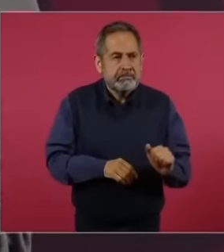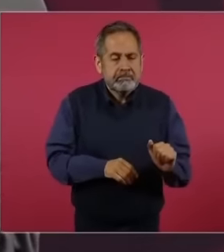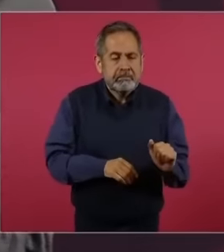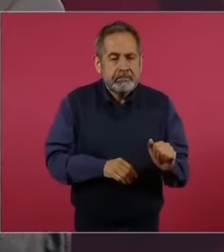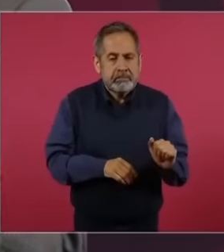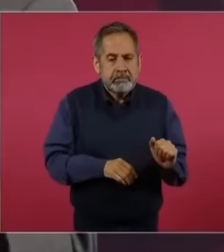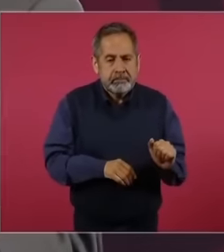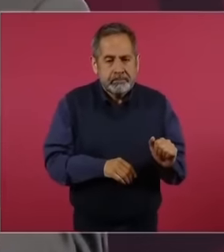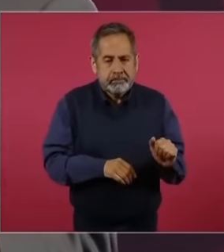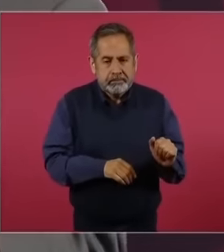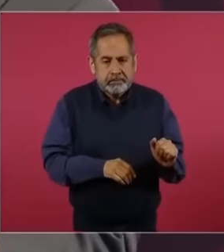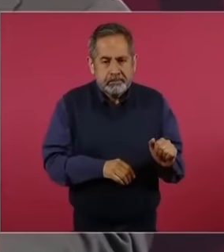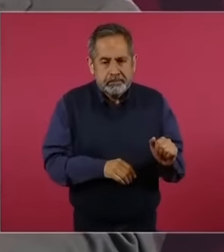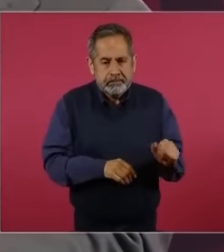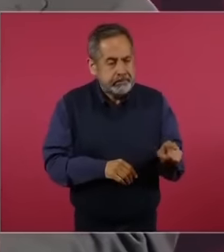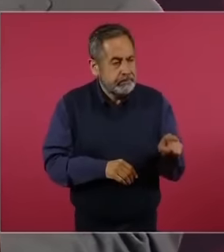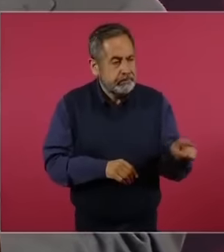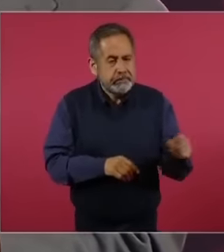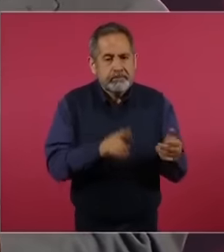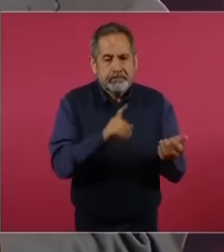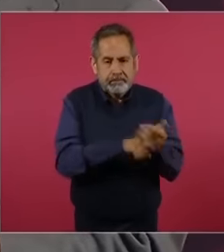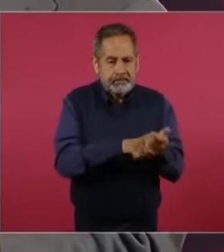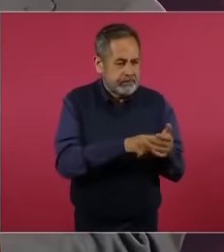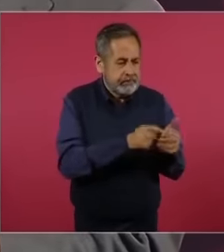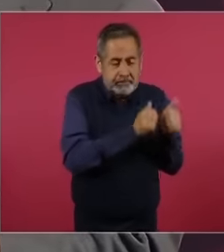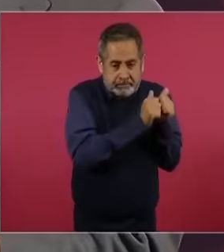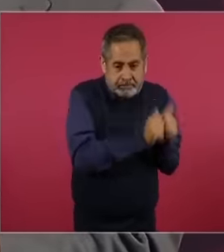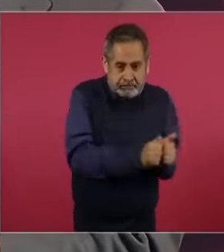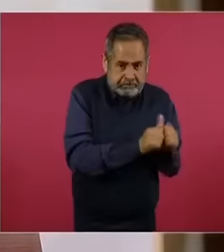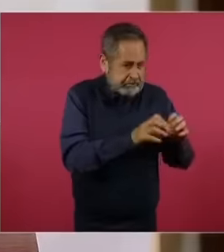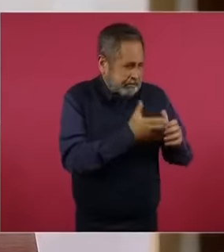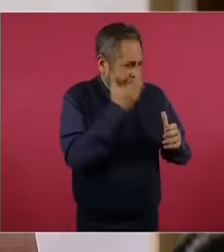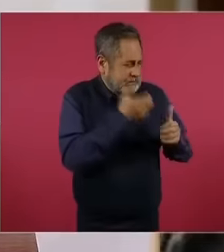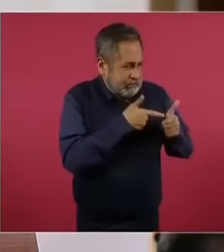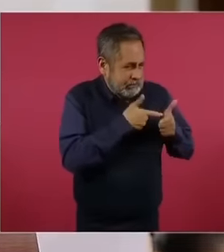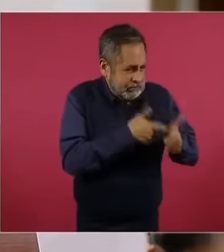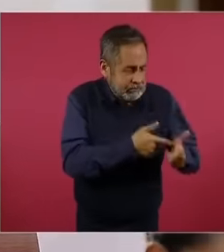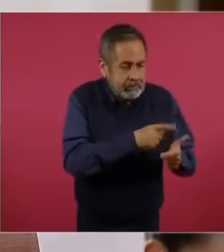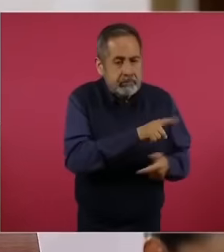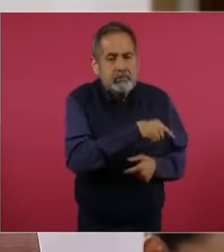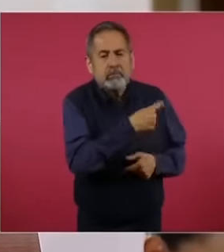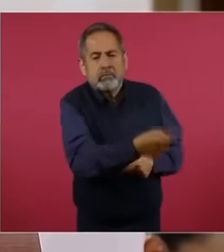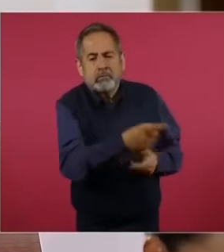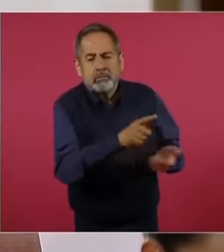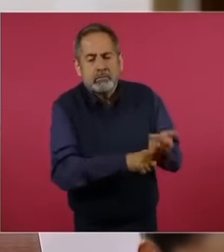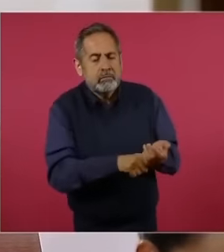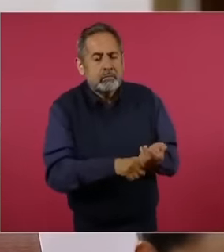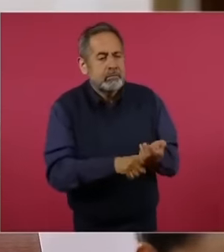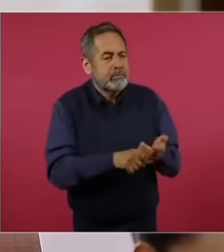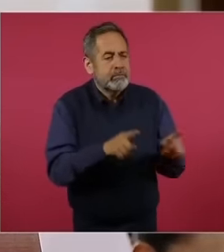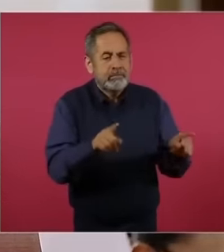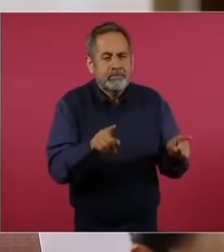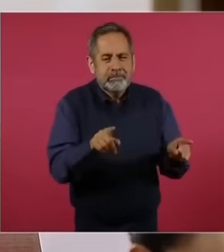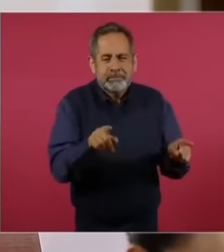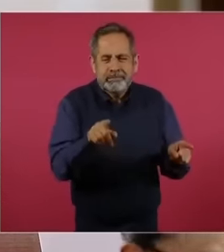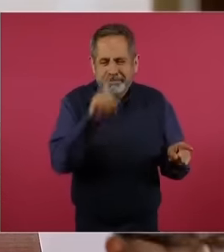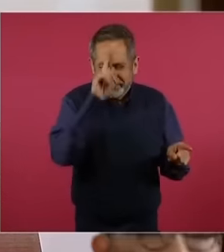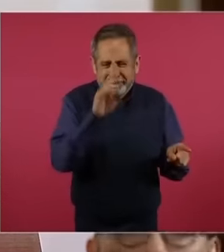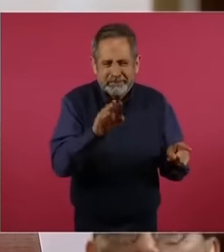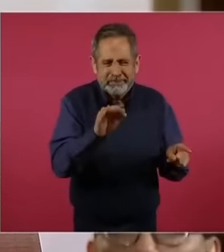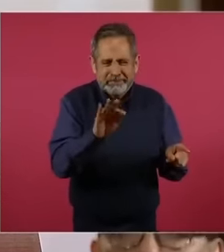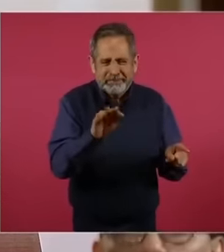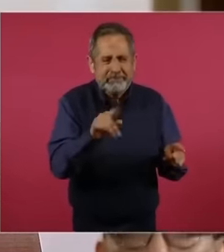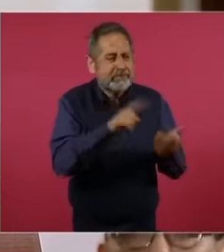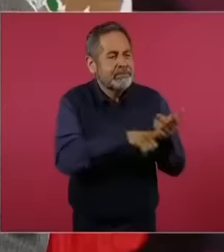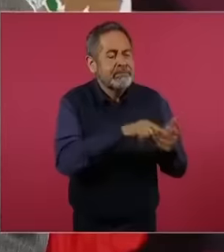sons of conservatives who burned the Madero family house before the